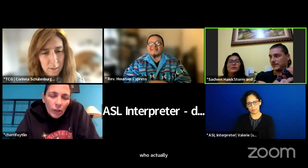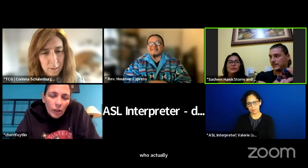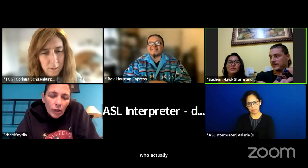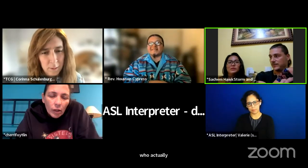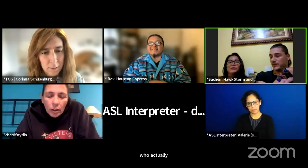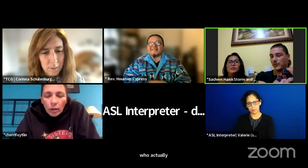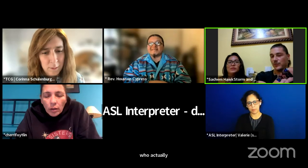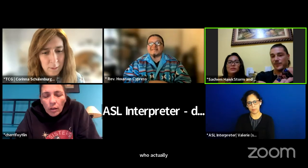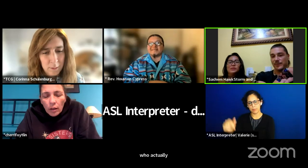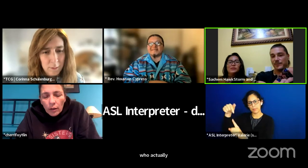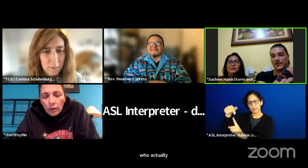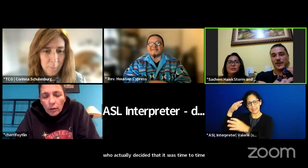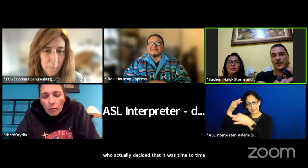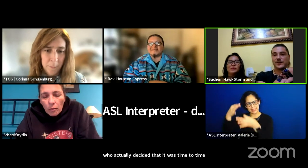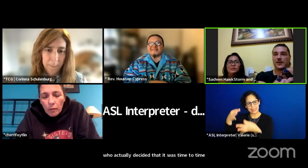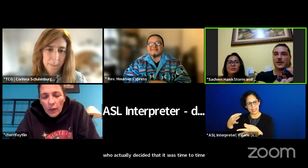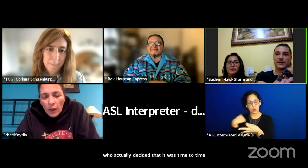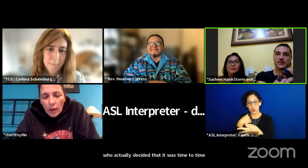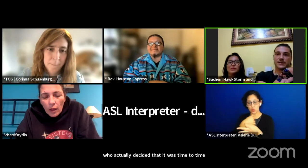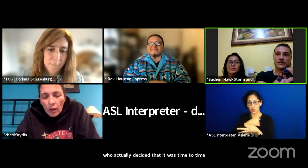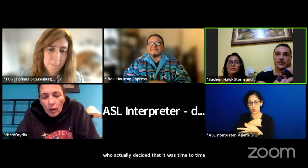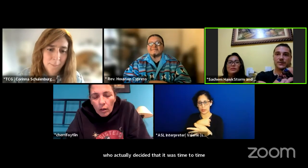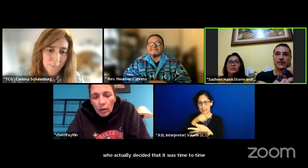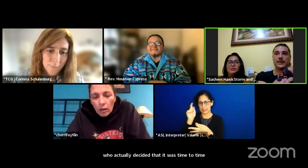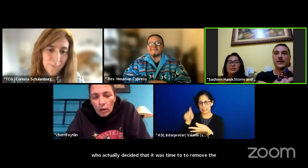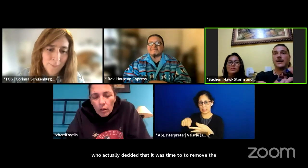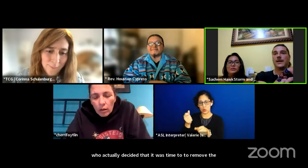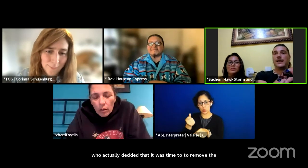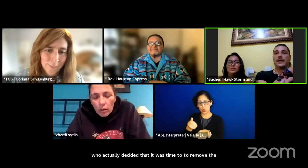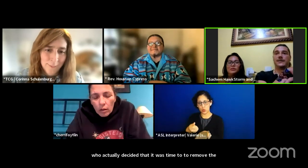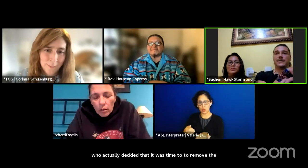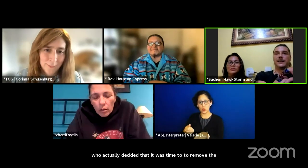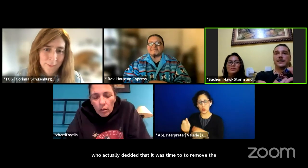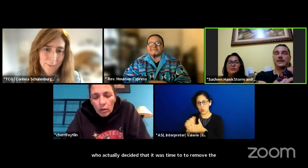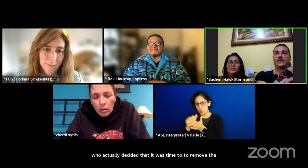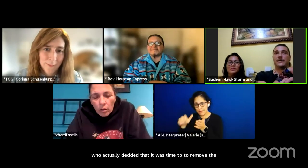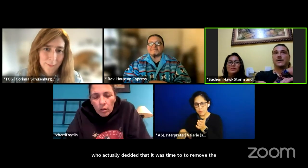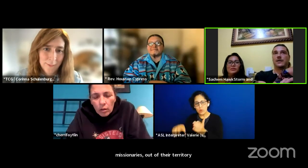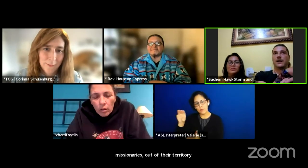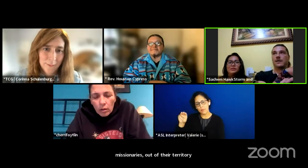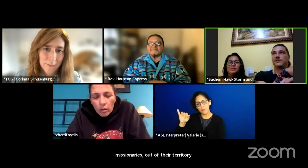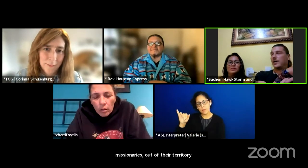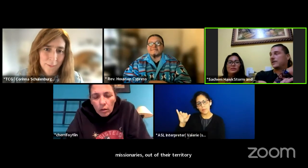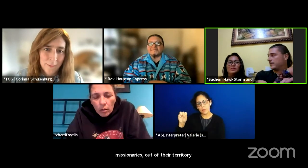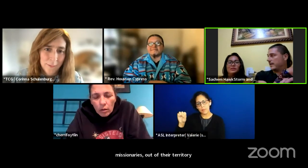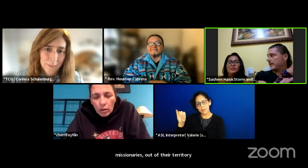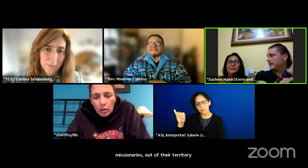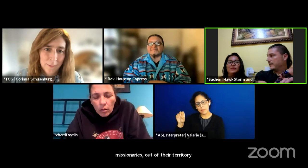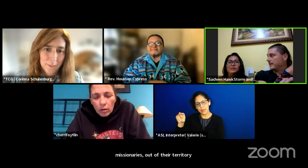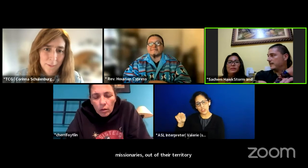to remove the missionaries out of their territory and they fought to get their land back.